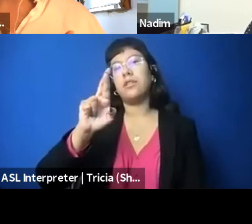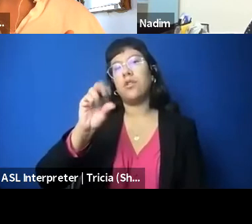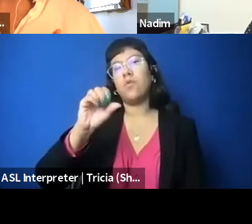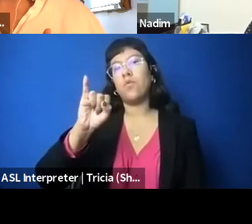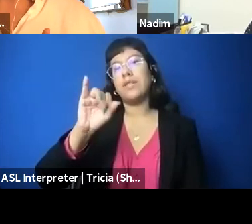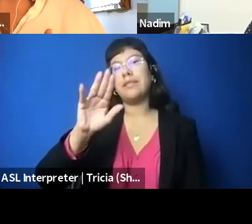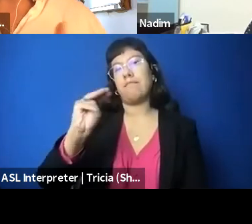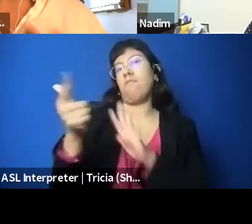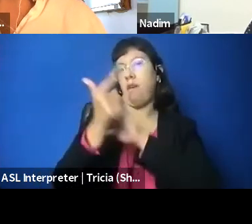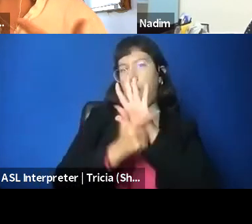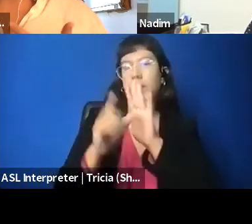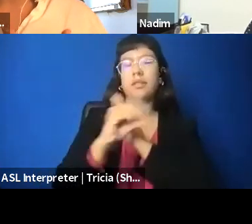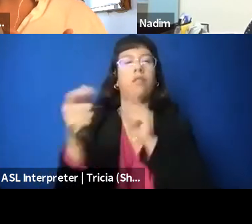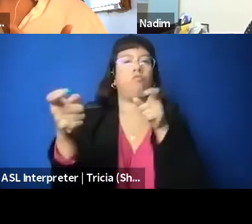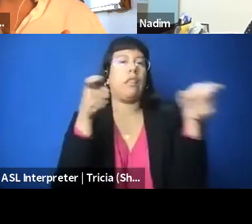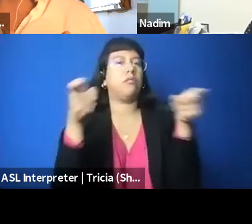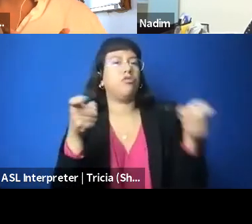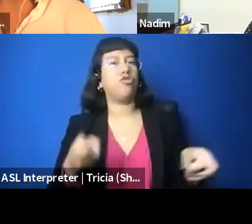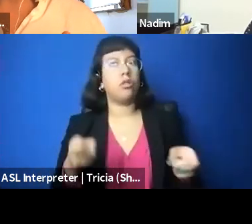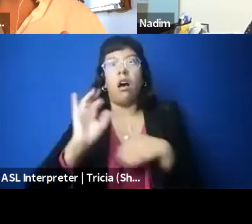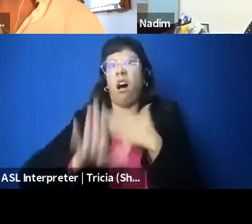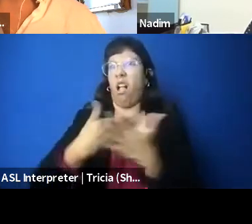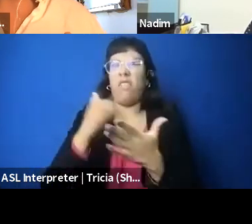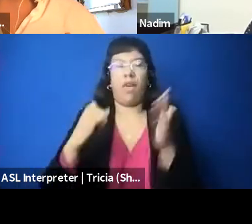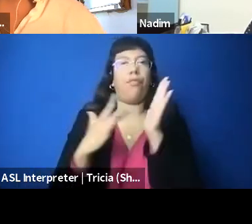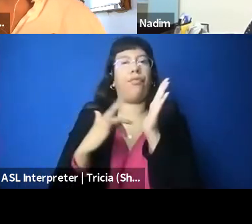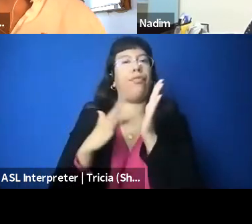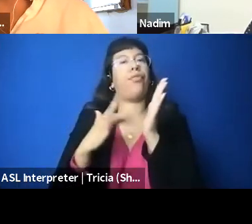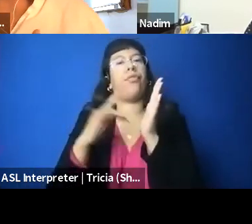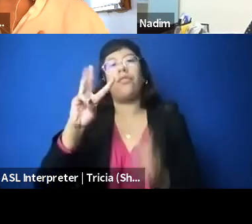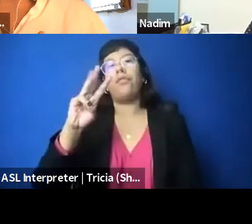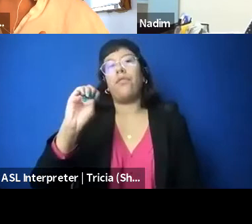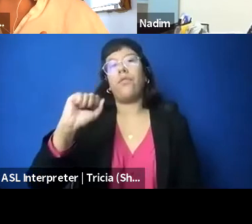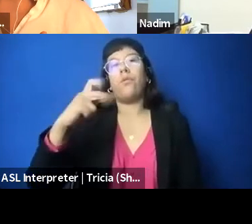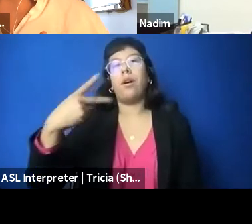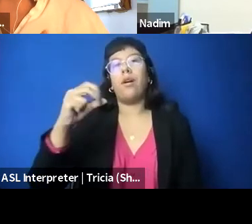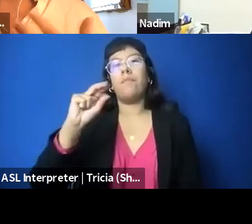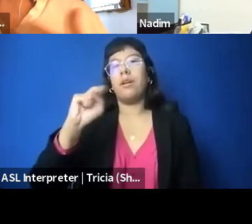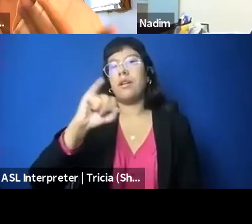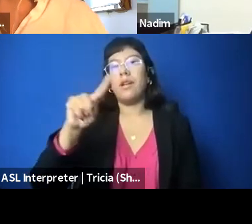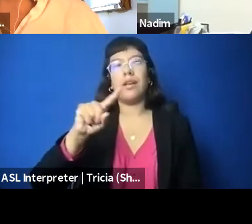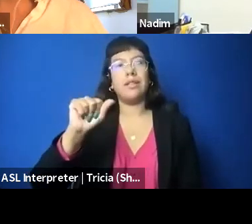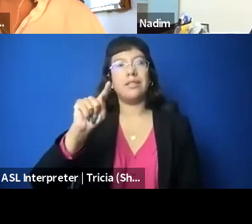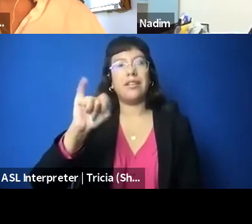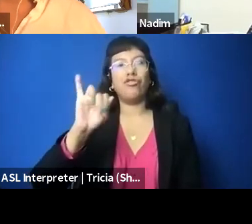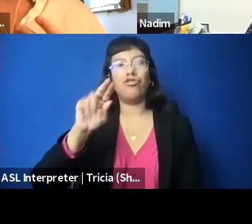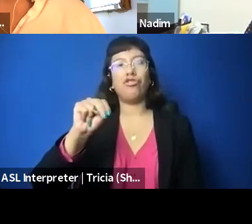and the weaponization of these US anti-terrorism regulations to remove content from social media platforms,